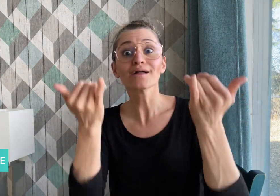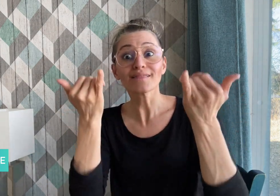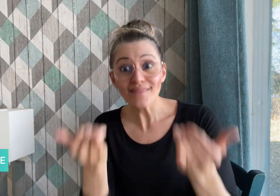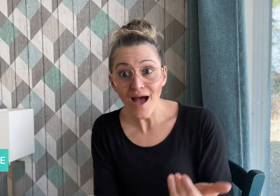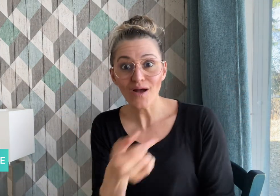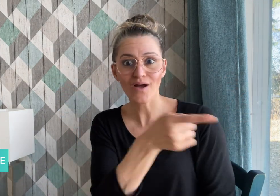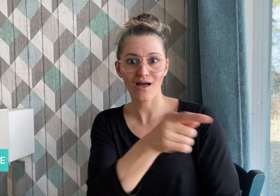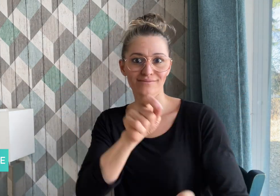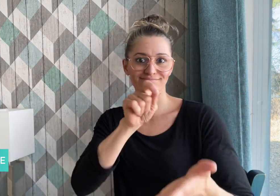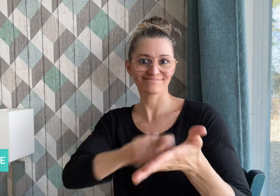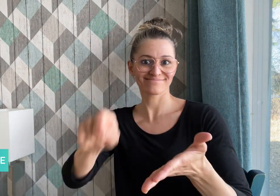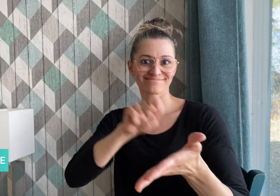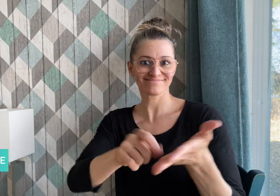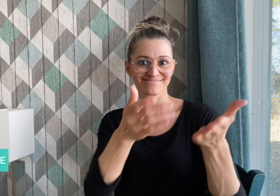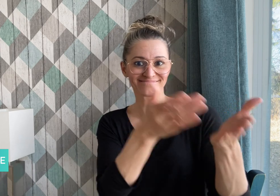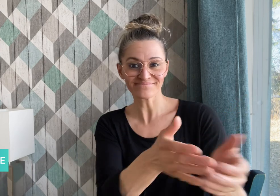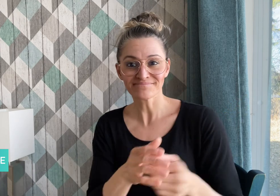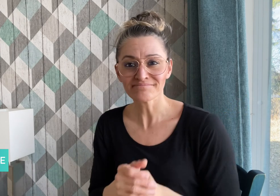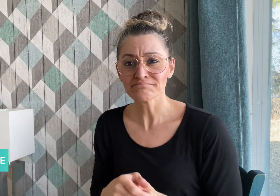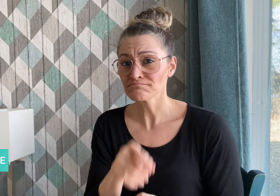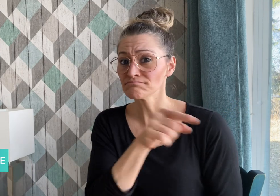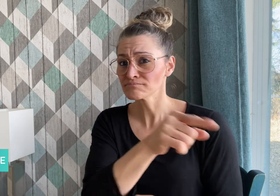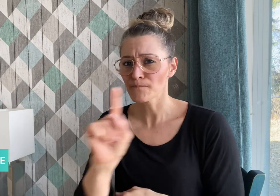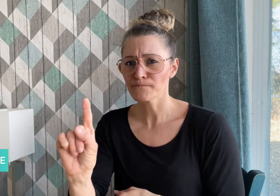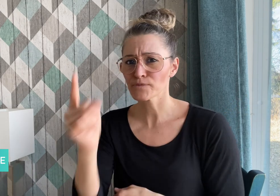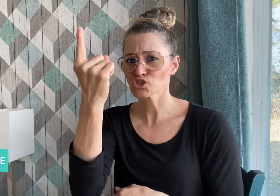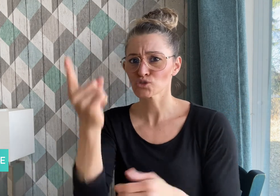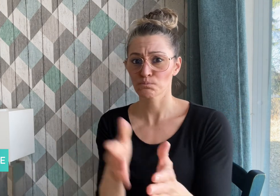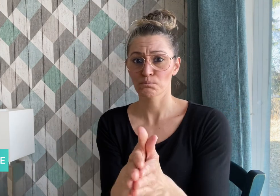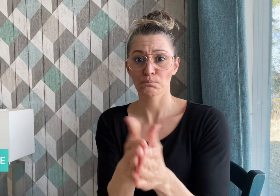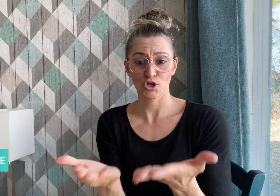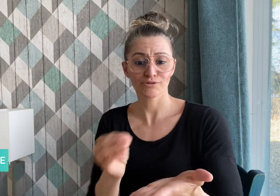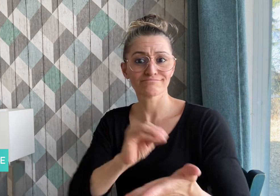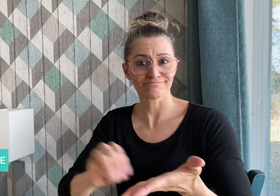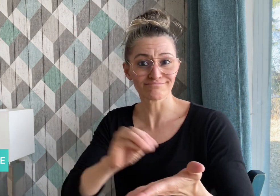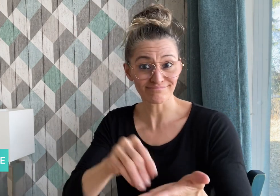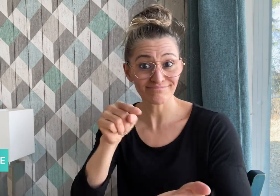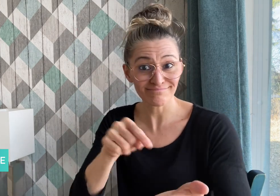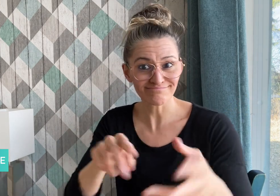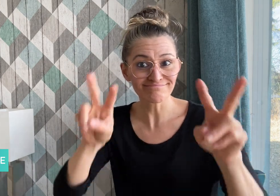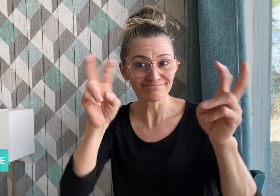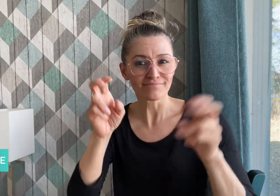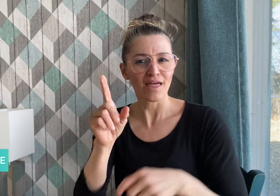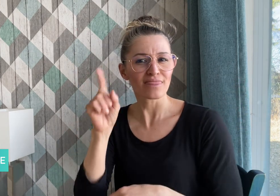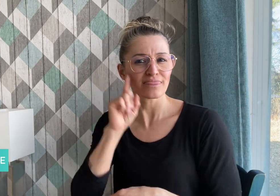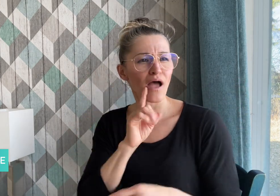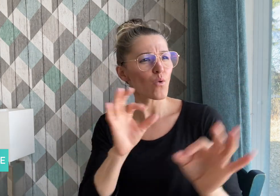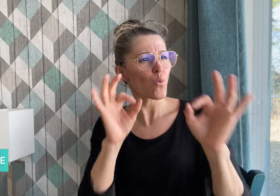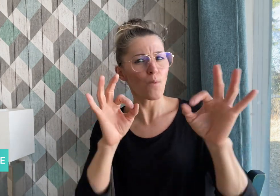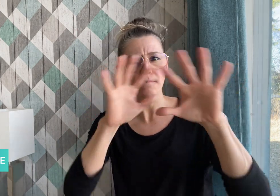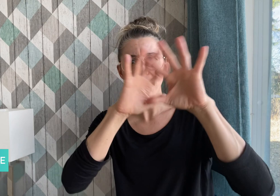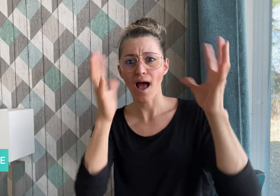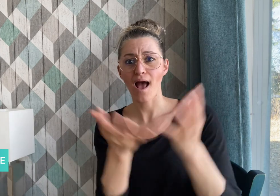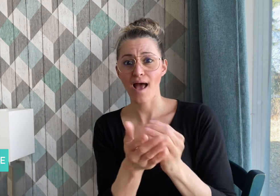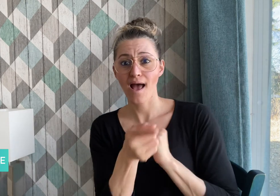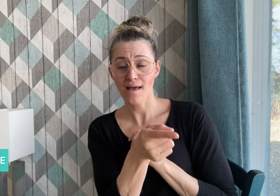His first book "Deaf Utopia" reflects on a lot of parts